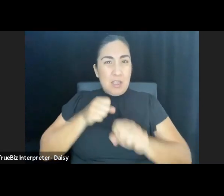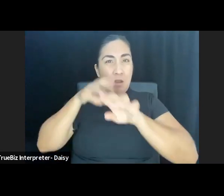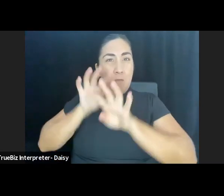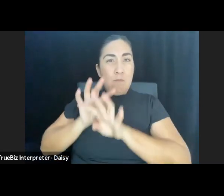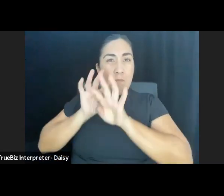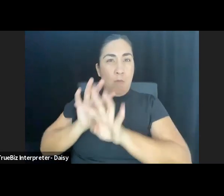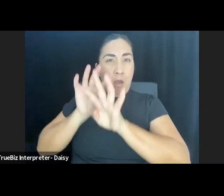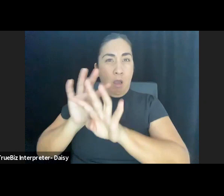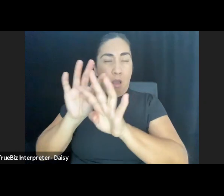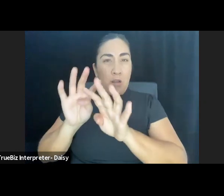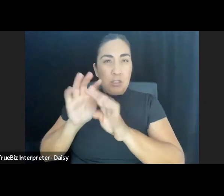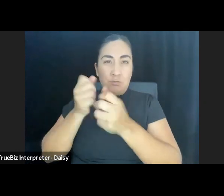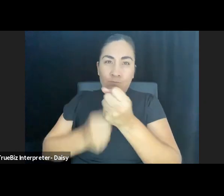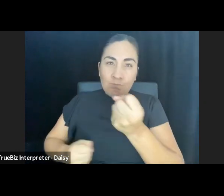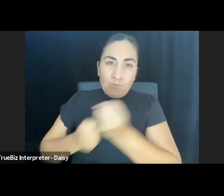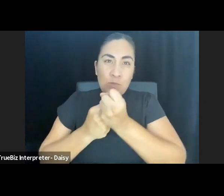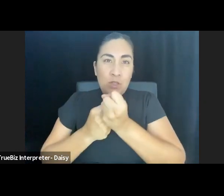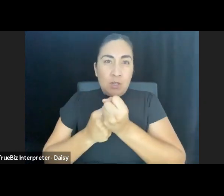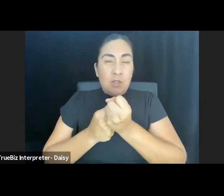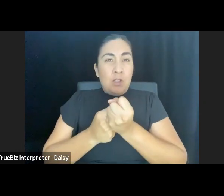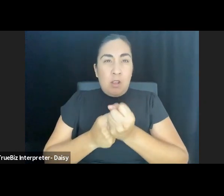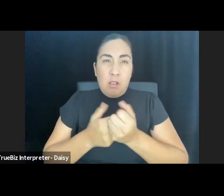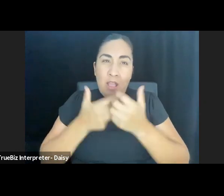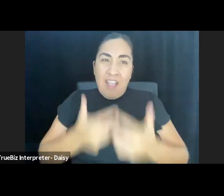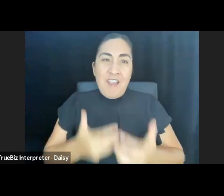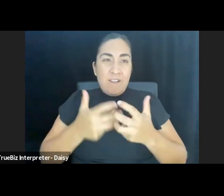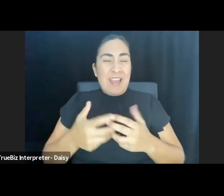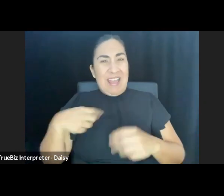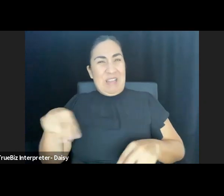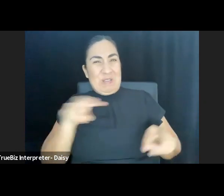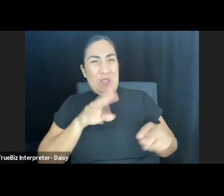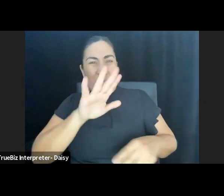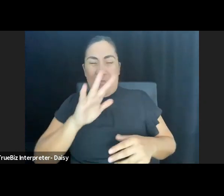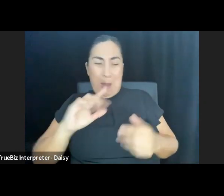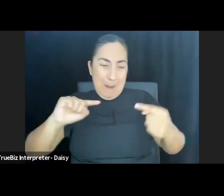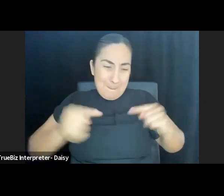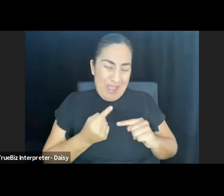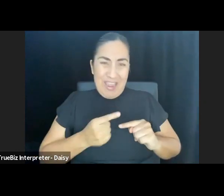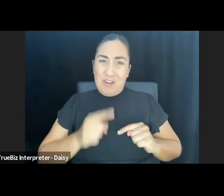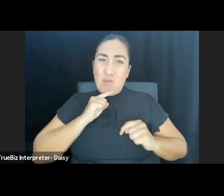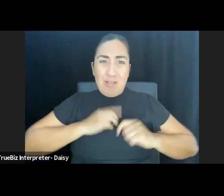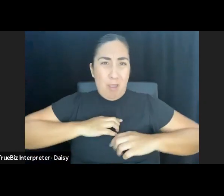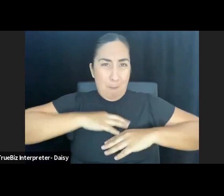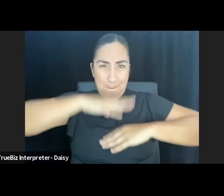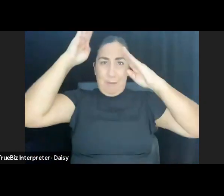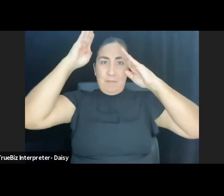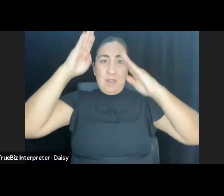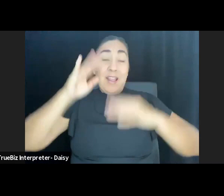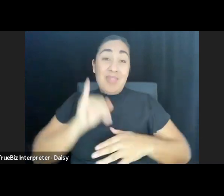lay heavy with hurt, and I've seen their pain boil over. In the time between George Floyd's public lynching